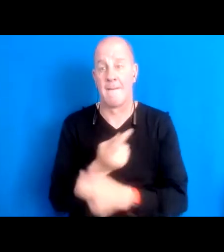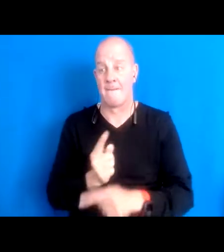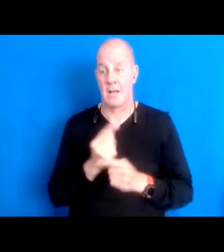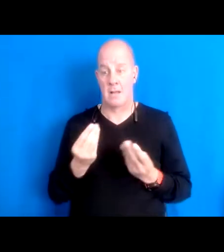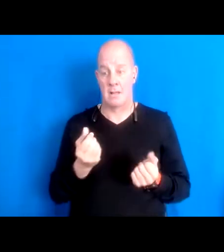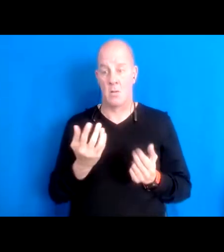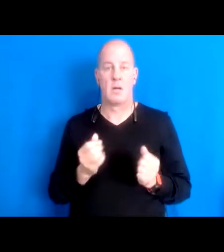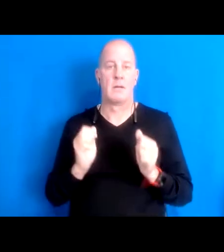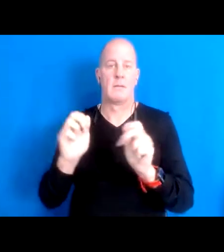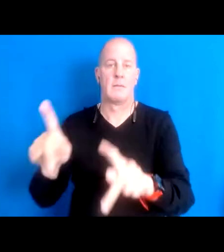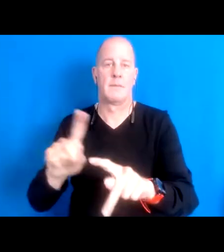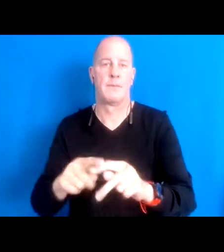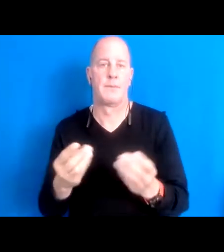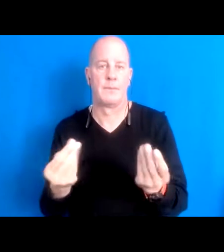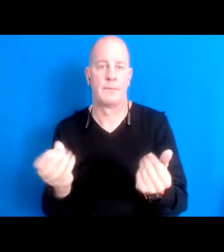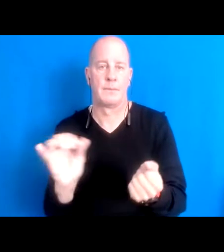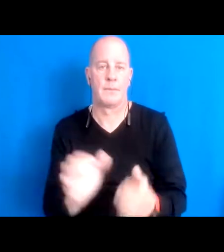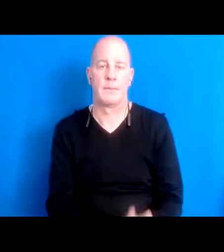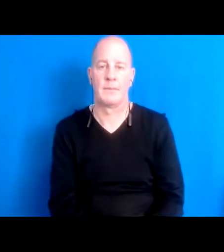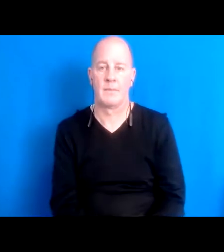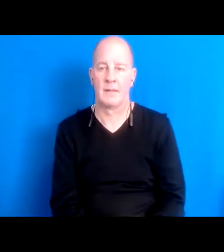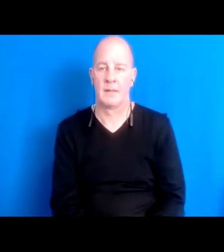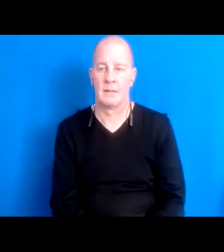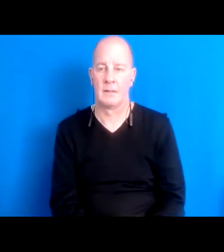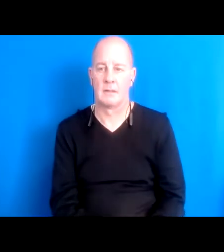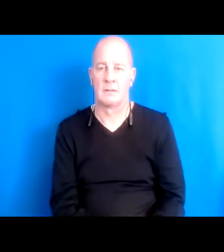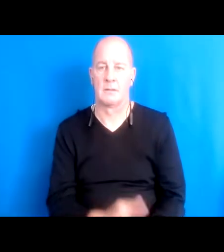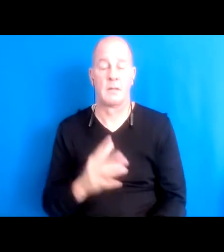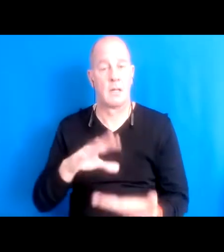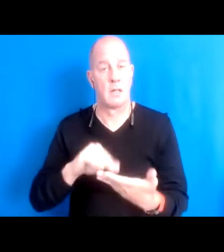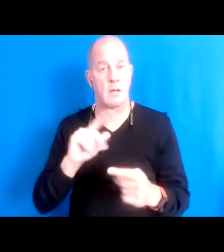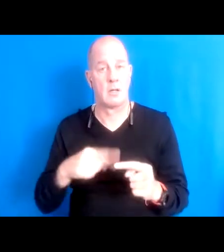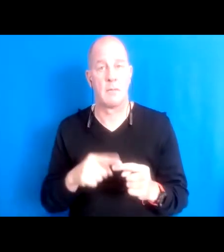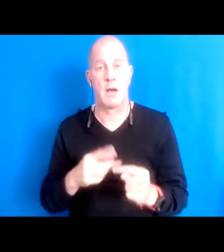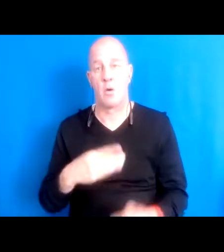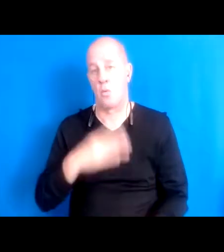16:01:44 And, you know, learned the impacts of white supremacy learned very intentional